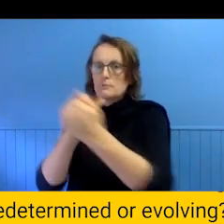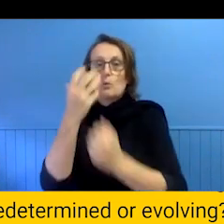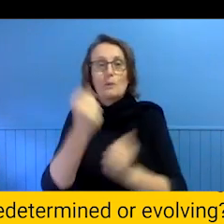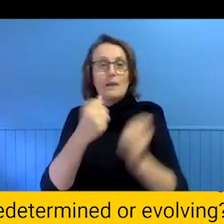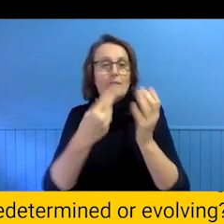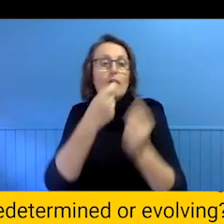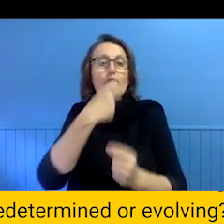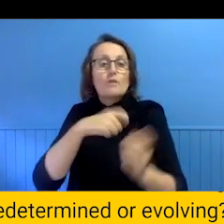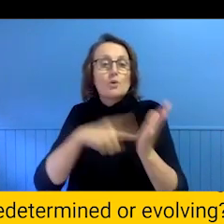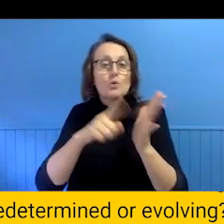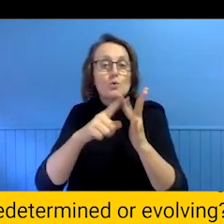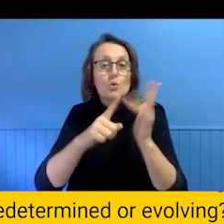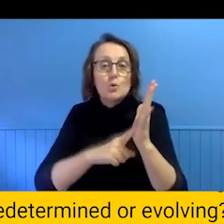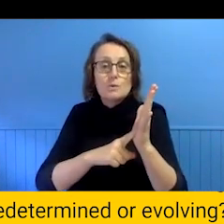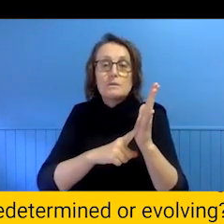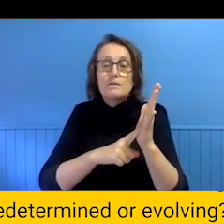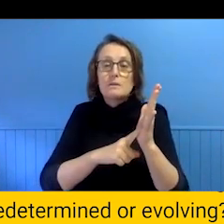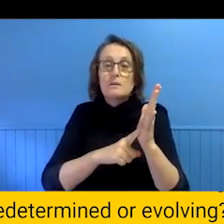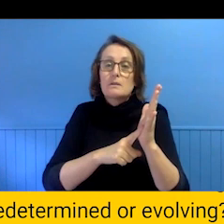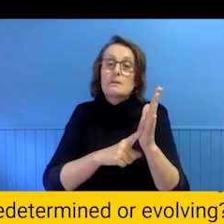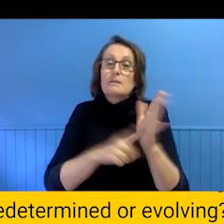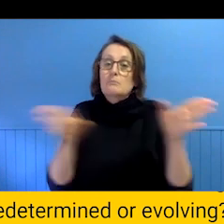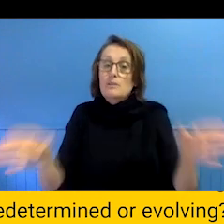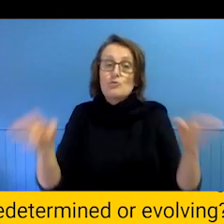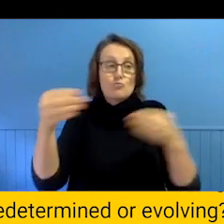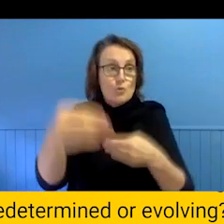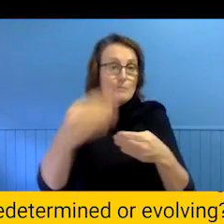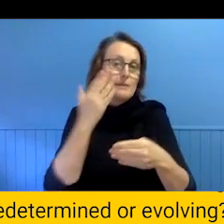learnt a few rules whether it that is in the digital or physical room.